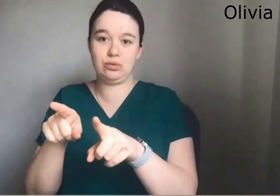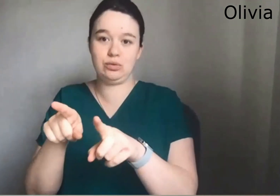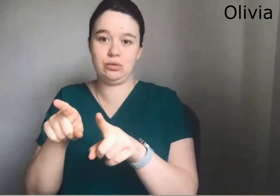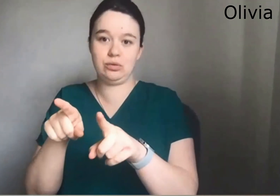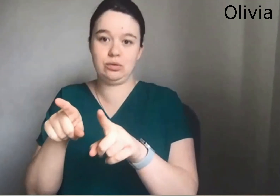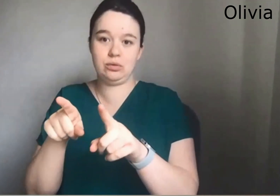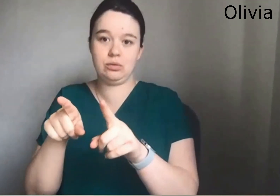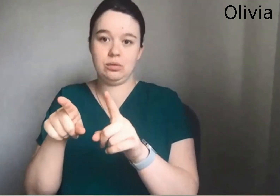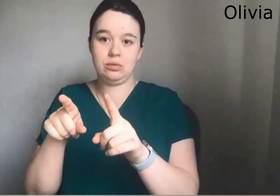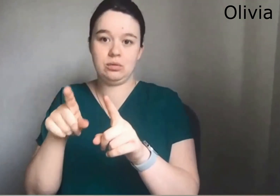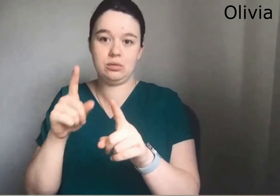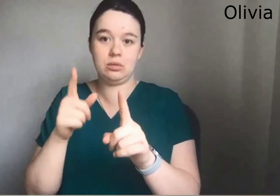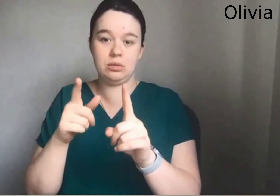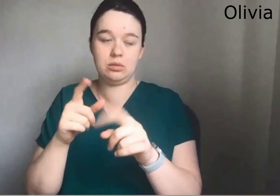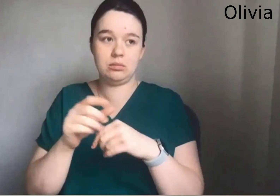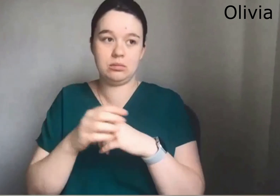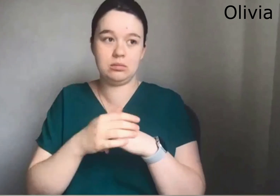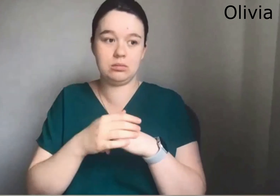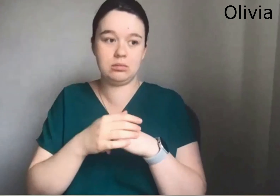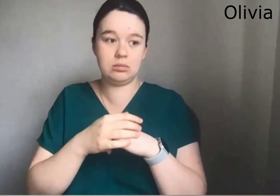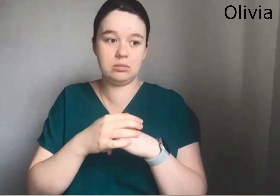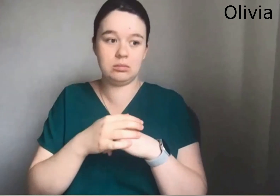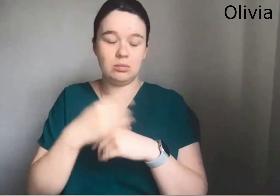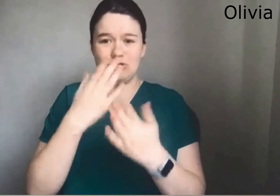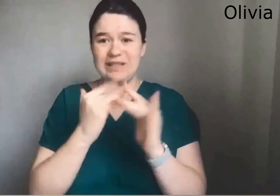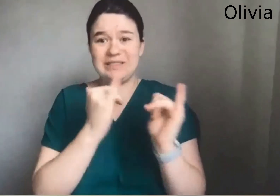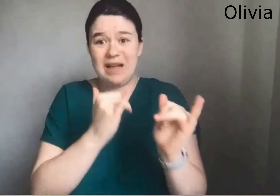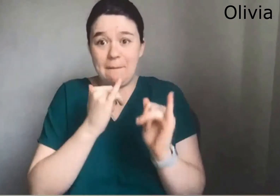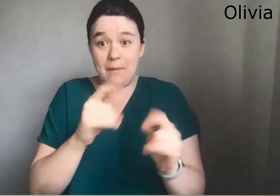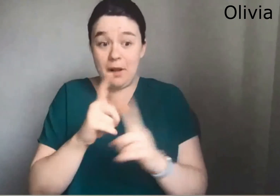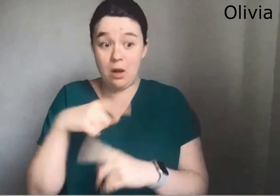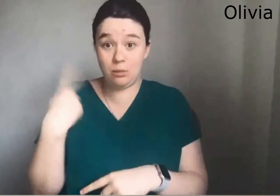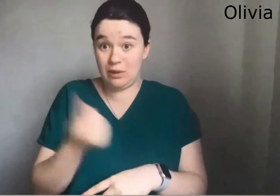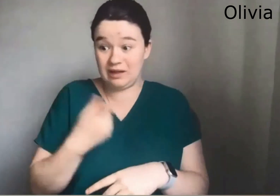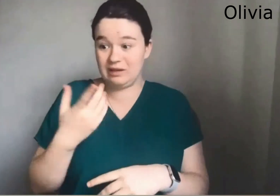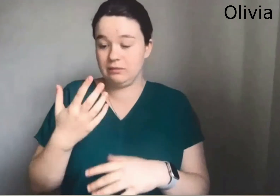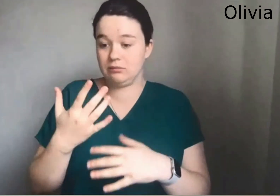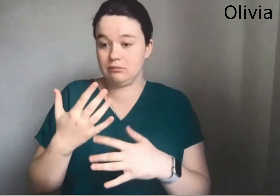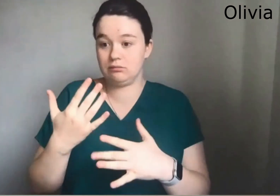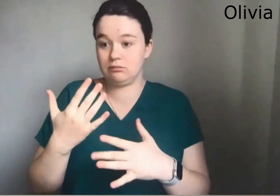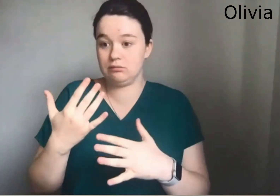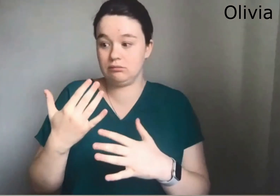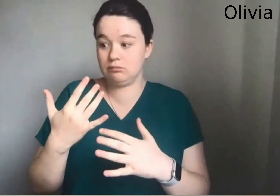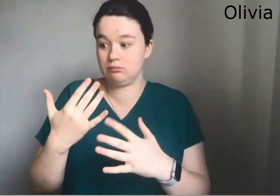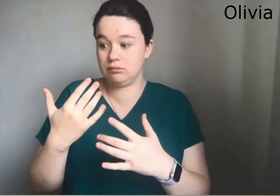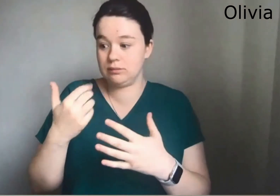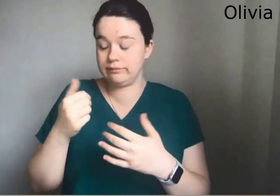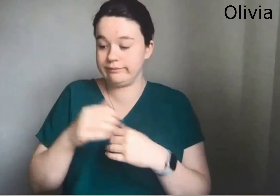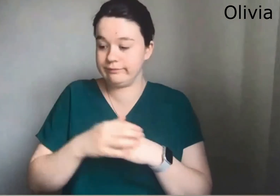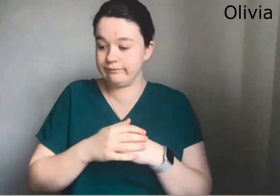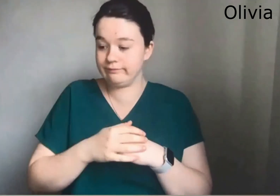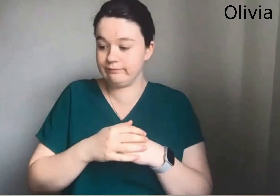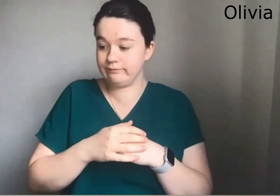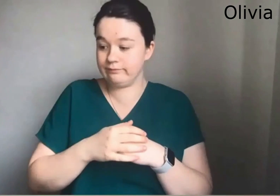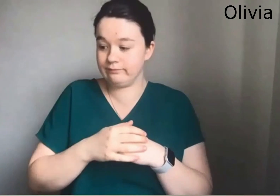So deaf people also want access to lots of different things, it's not only we're the same I feel like it's really simple